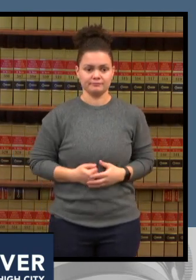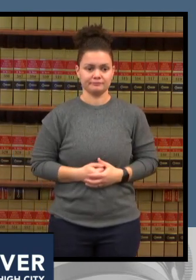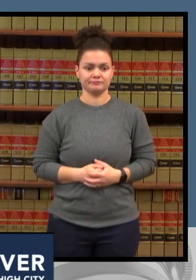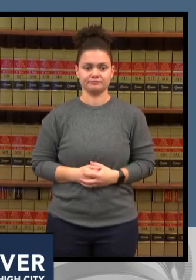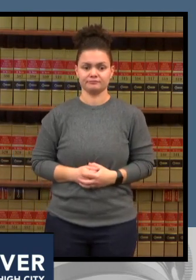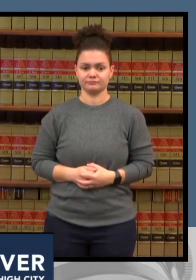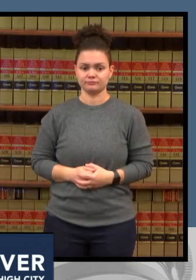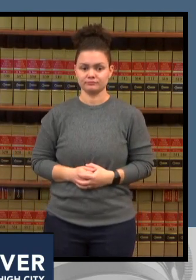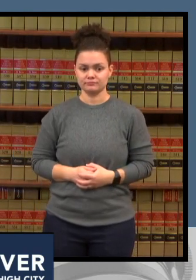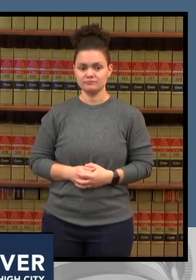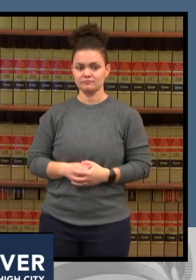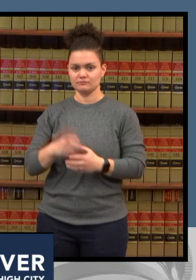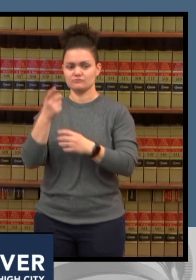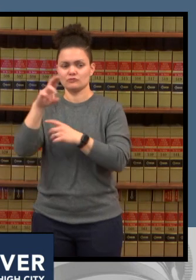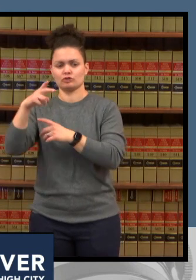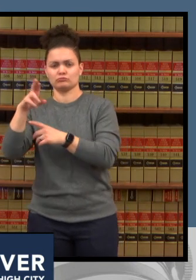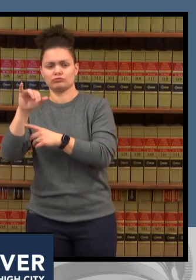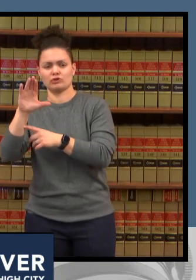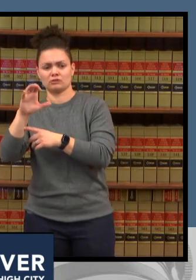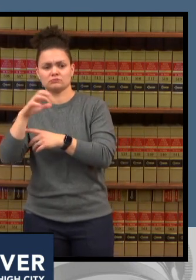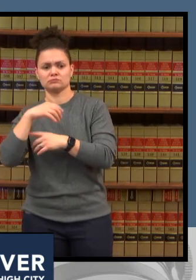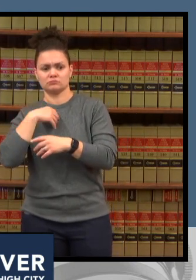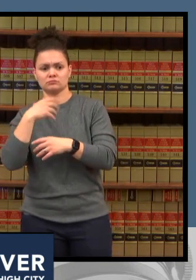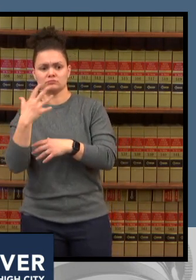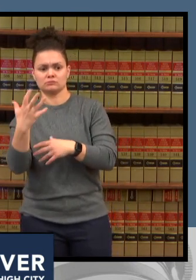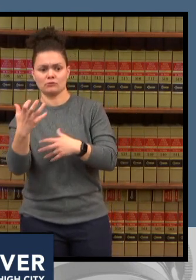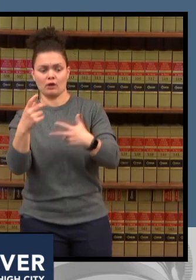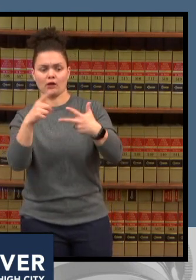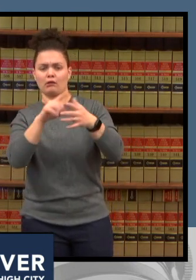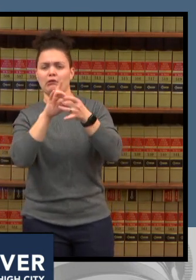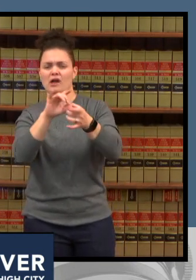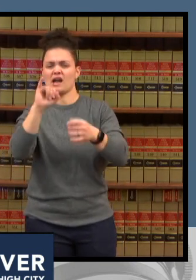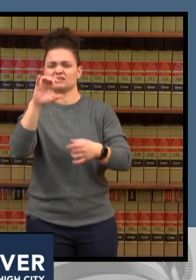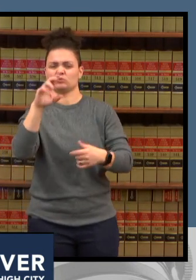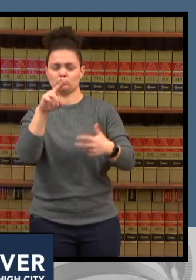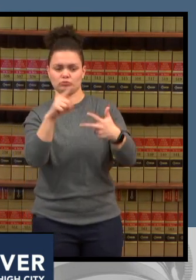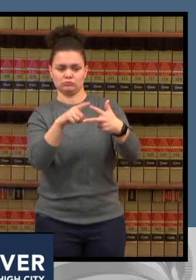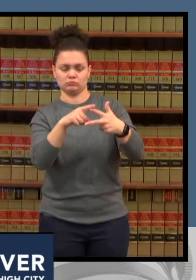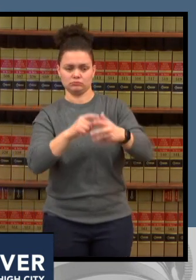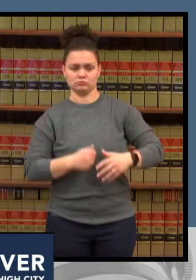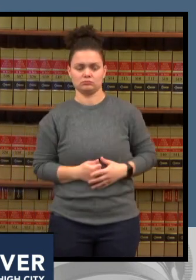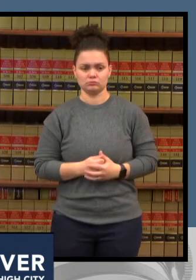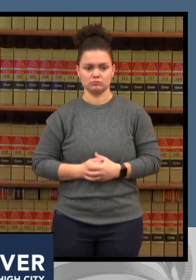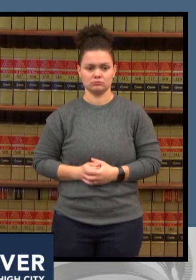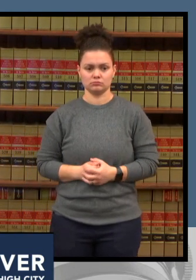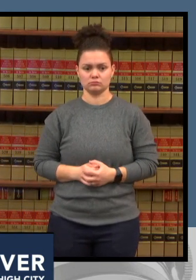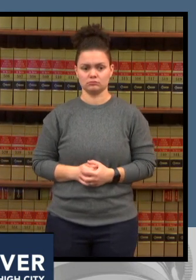the icu capacity issue if there's one saving grace with omnicron as it seems to be taking up less of